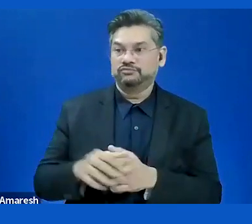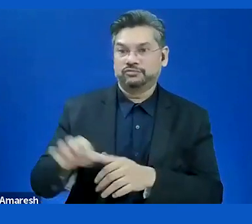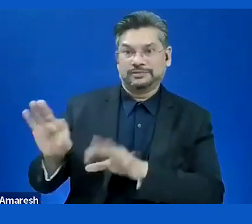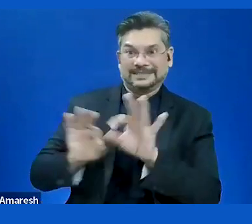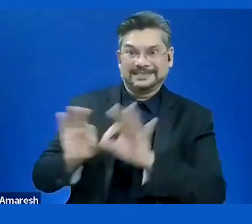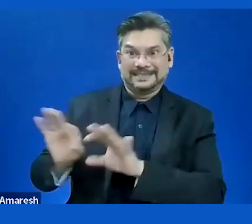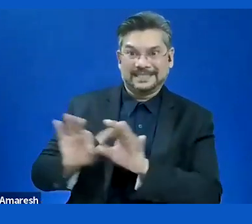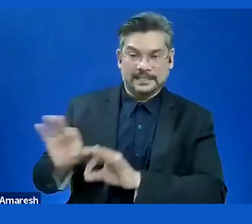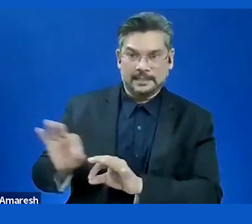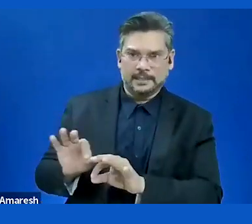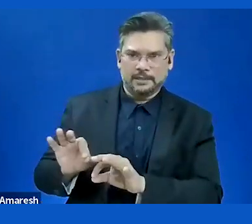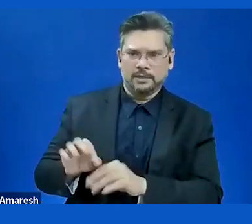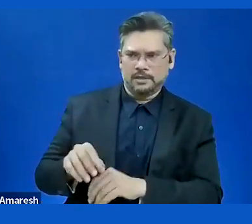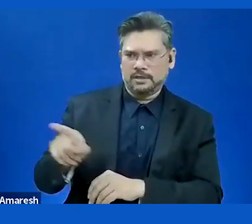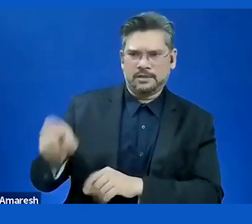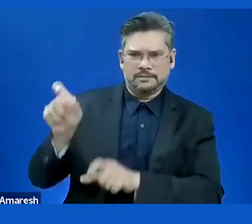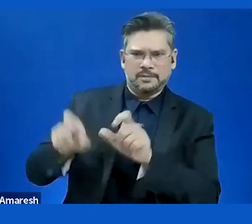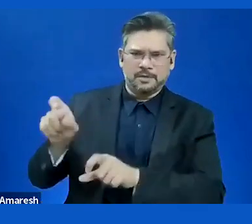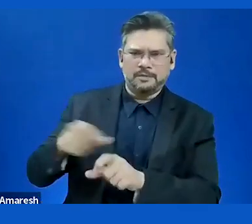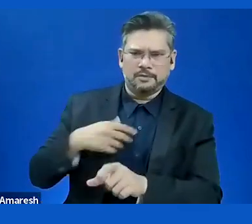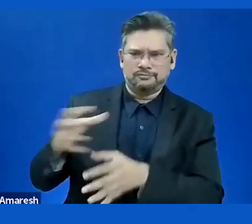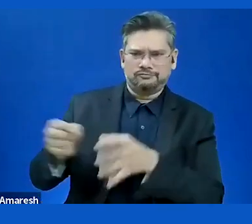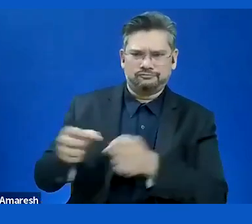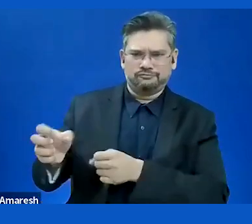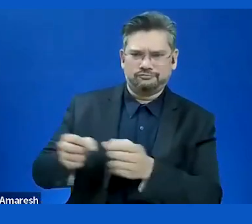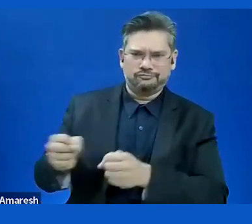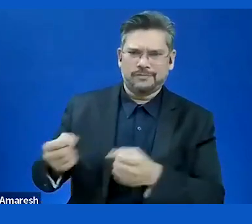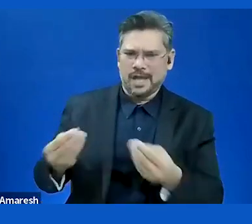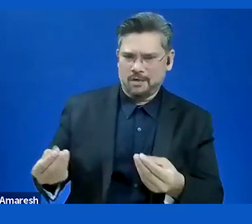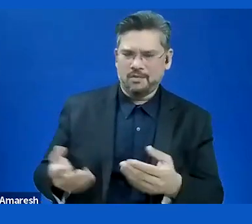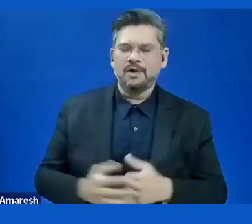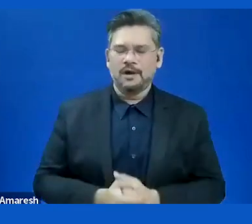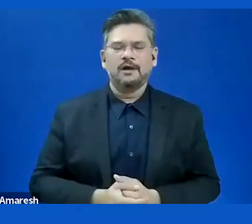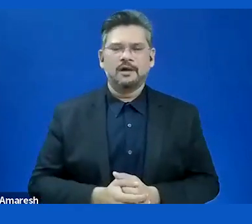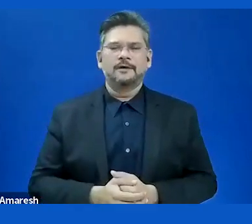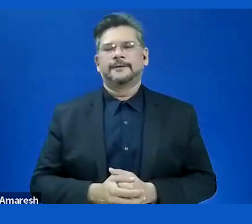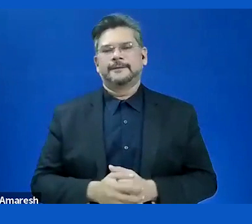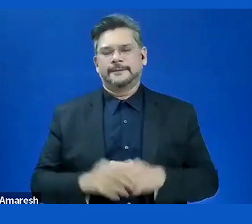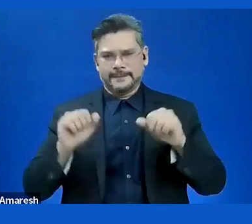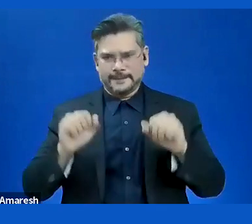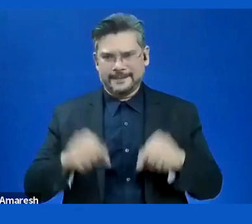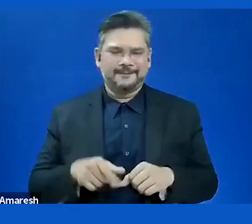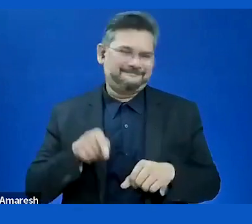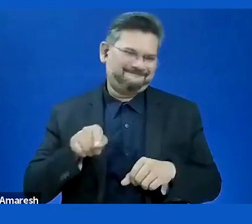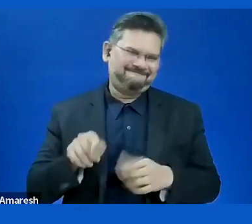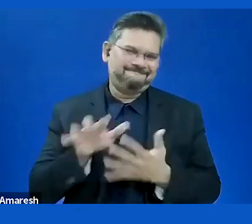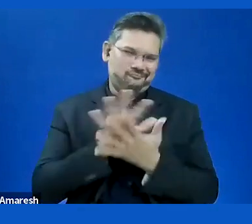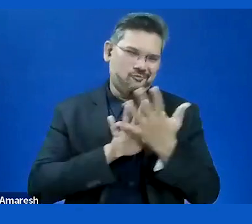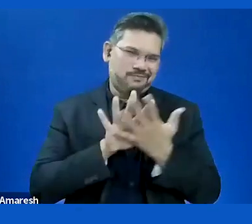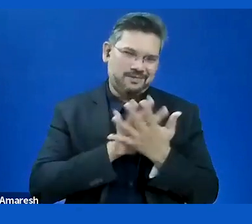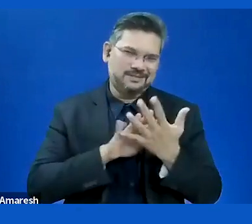Yeah. It is always very complex. I would say it depends on the situation